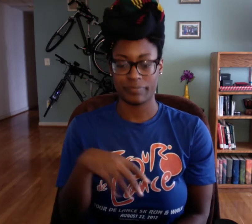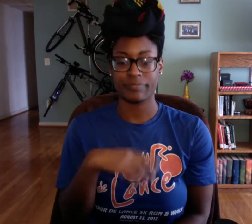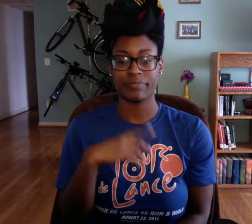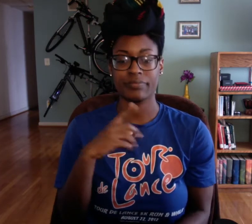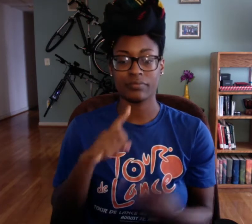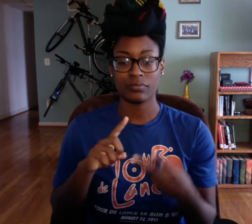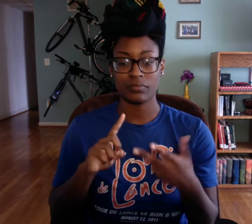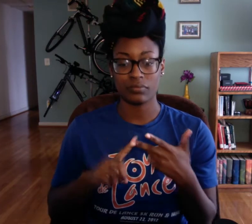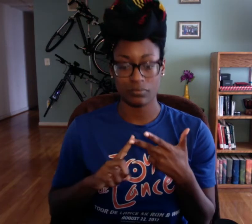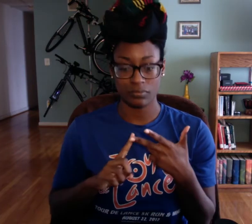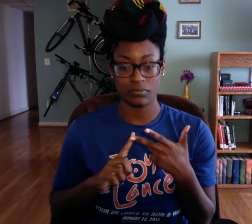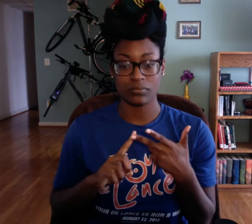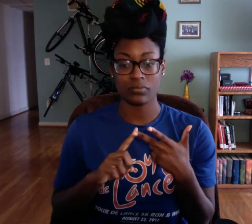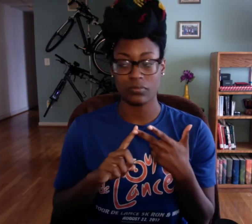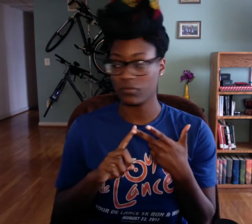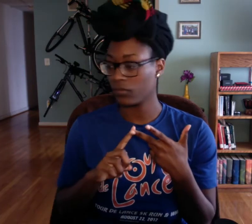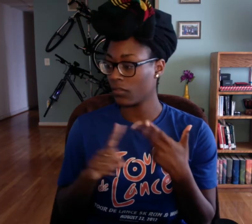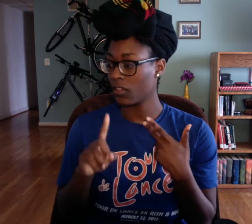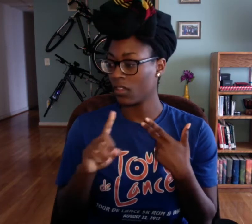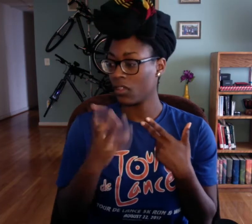Emily Shaw.